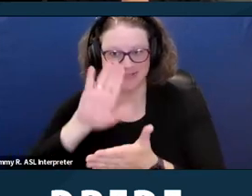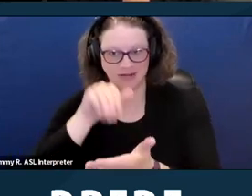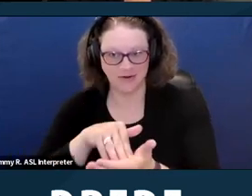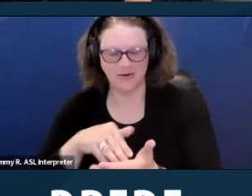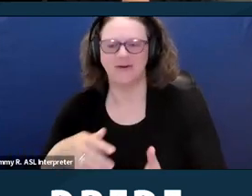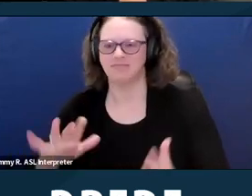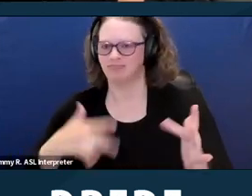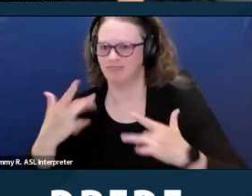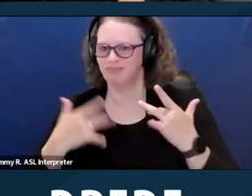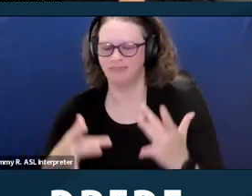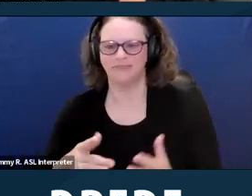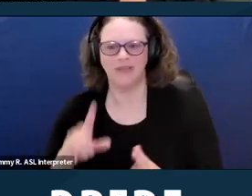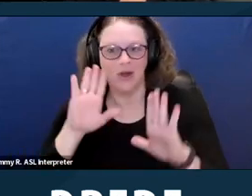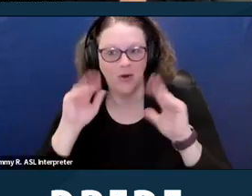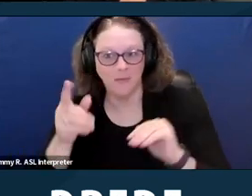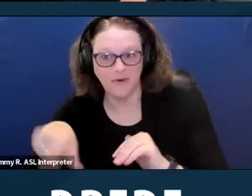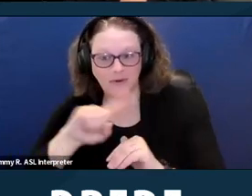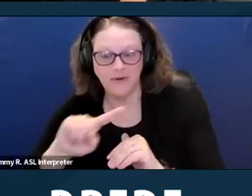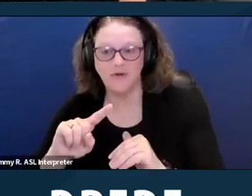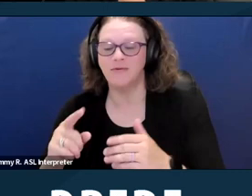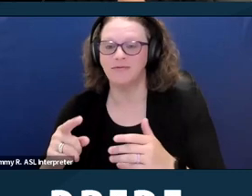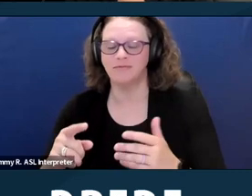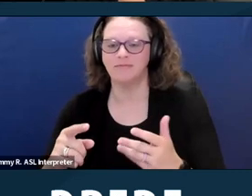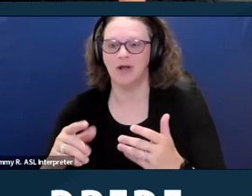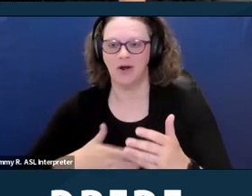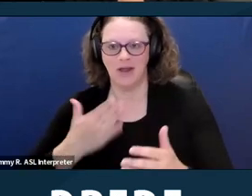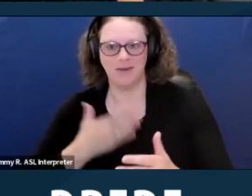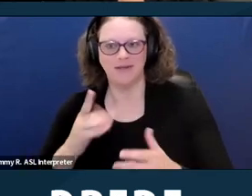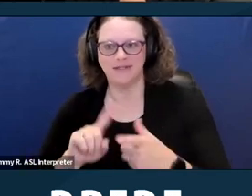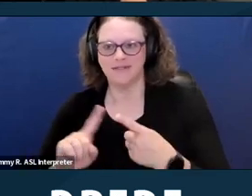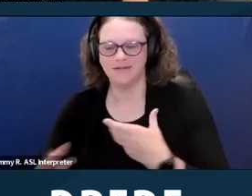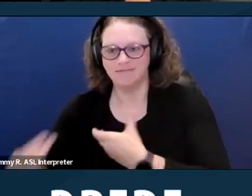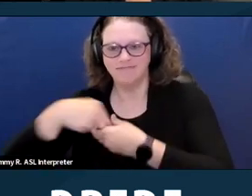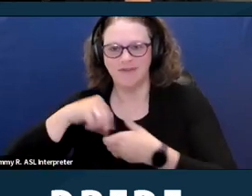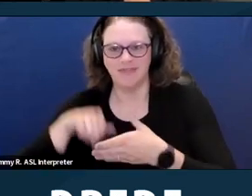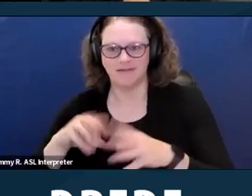I know that some people joined after the housekeeping announcements were made.